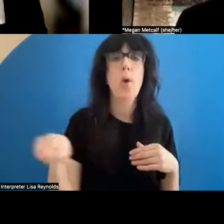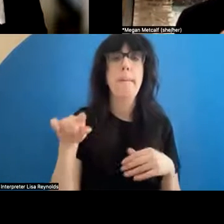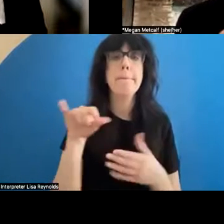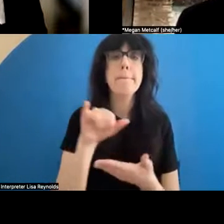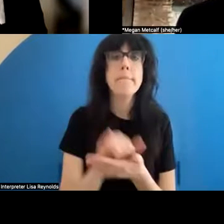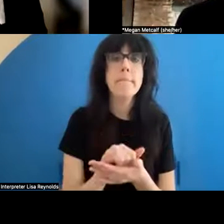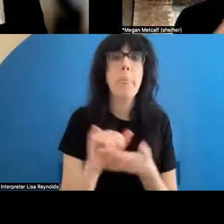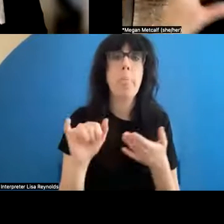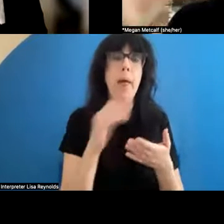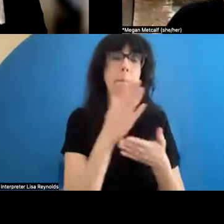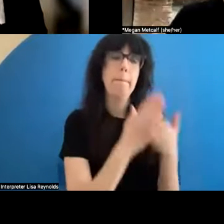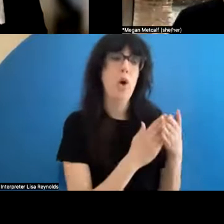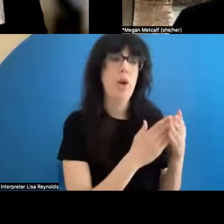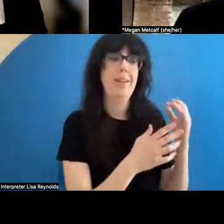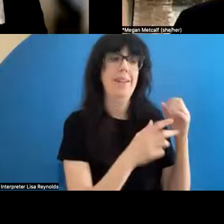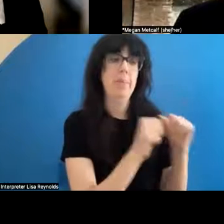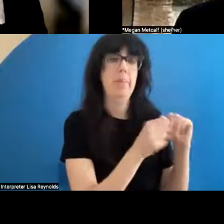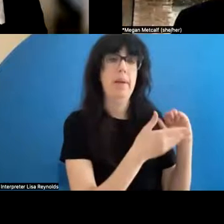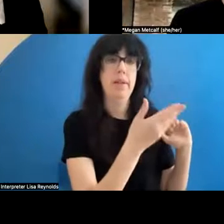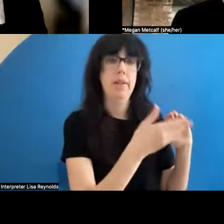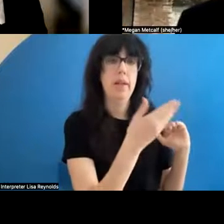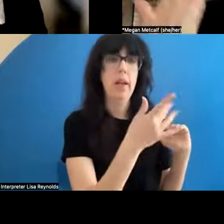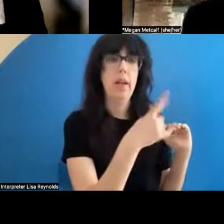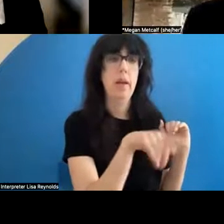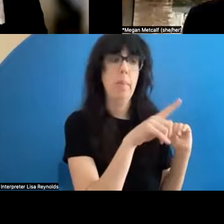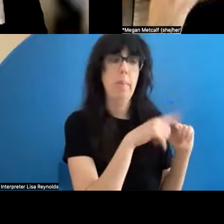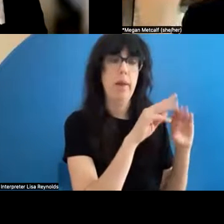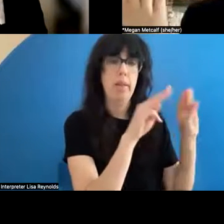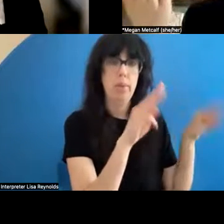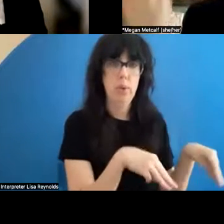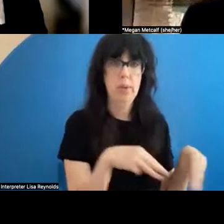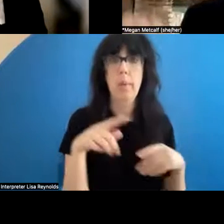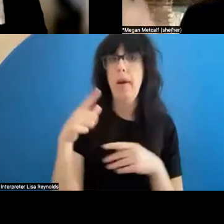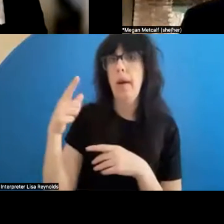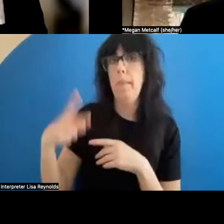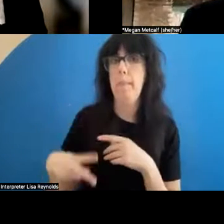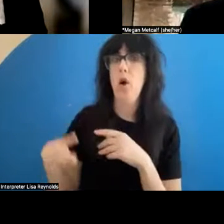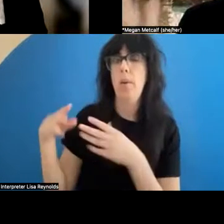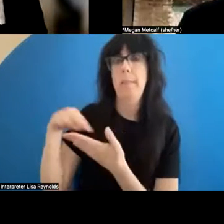maintained by the museum and in part maintained by the dance community. It is legally and officially